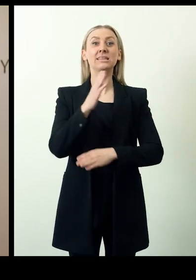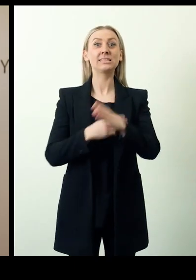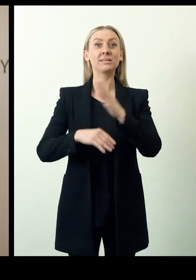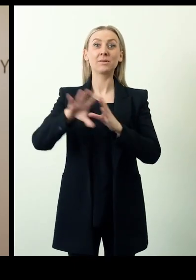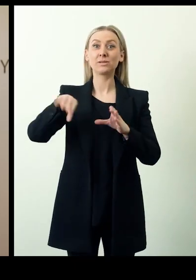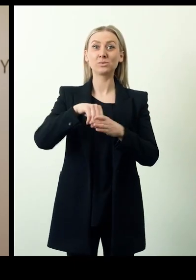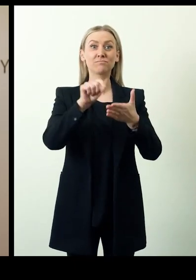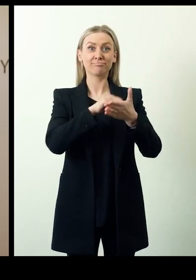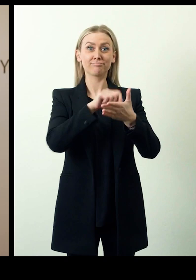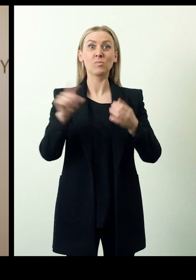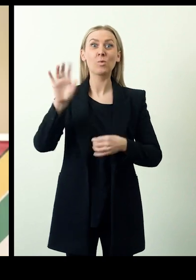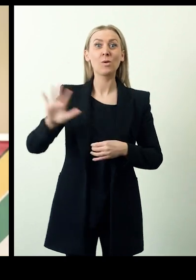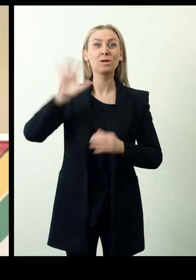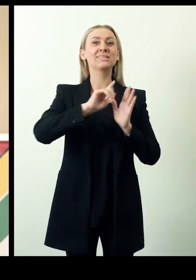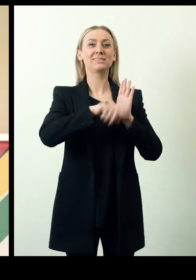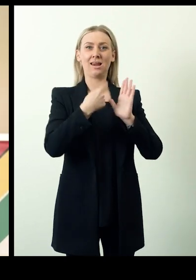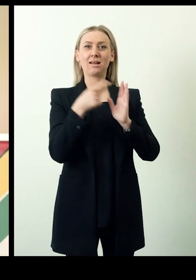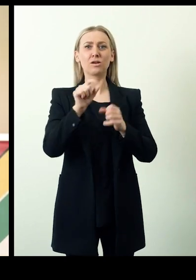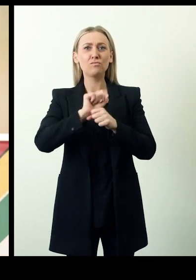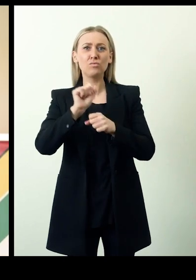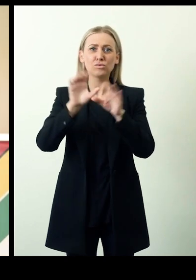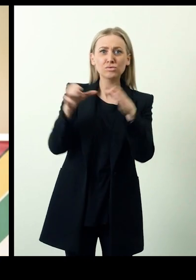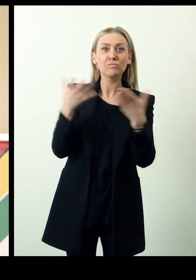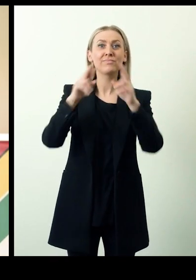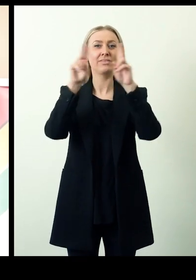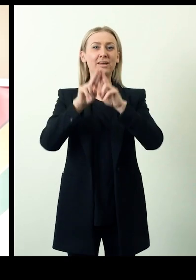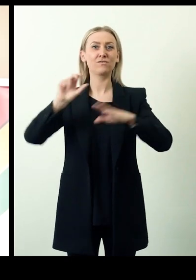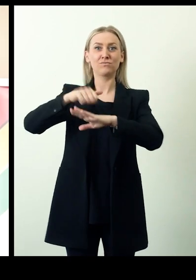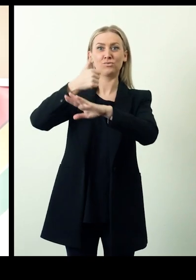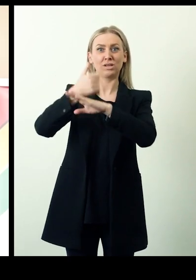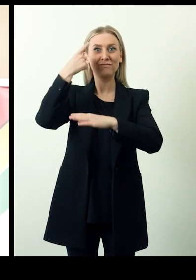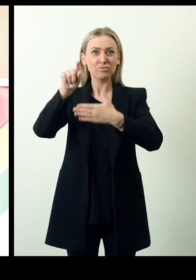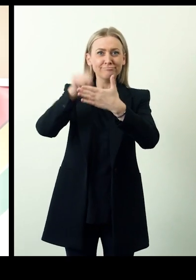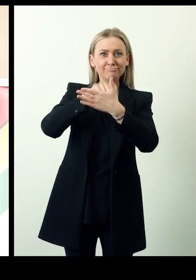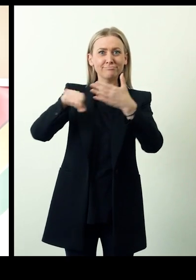Disability Inclusive Elections Sri Lanka is a working group of the International Foundation for Electoral Systems